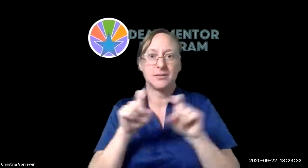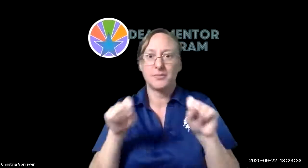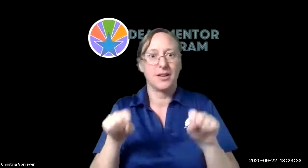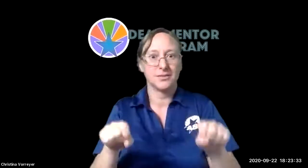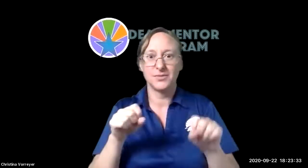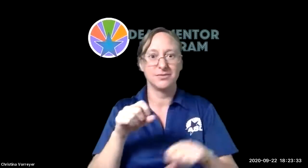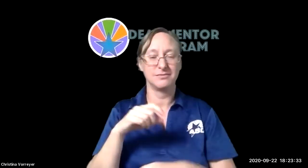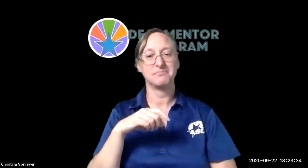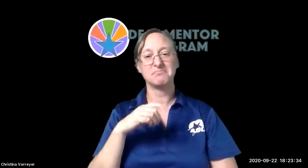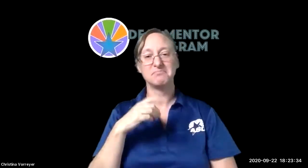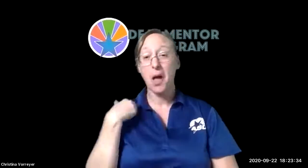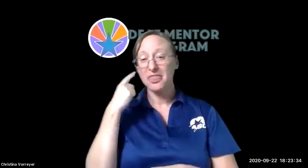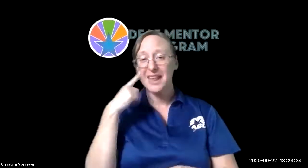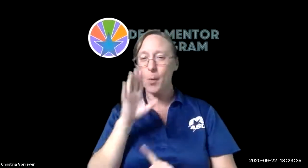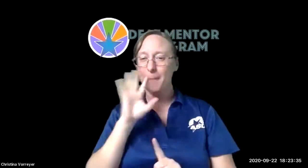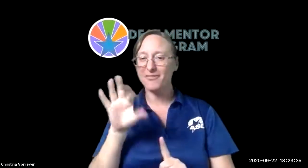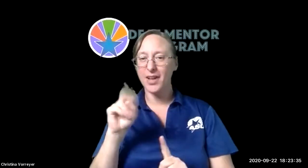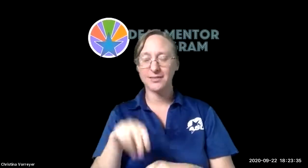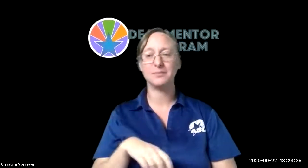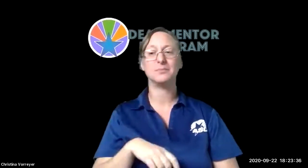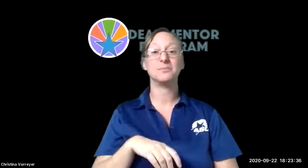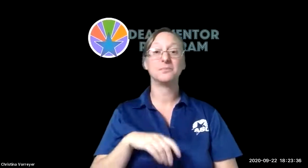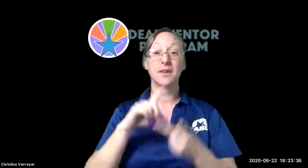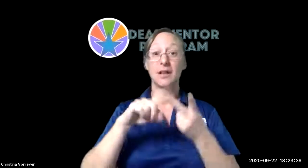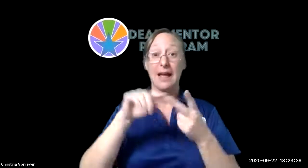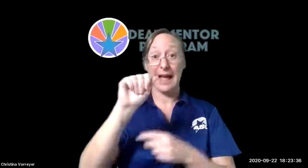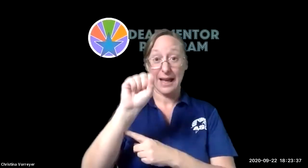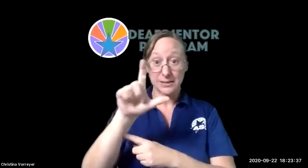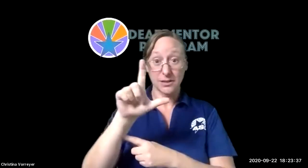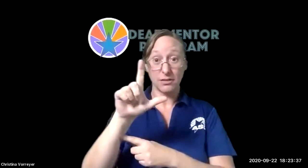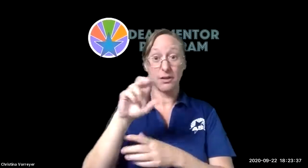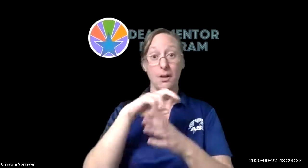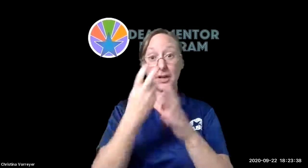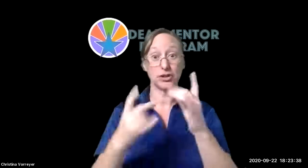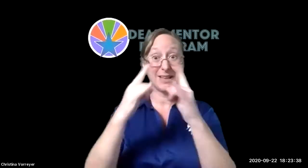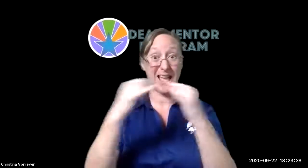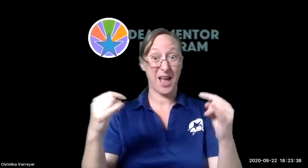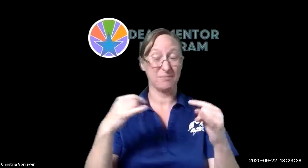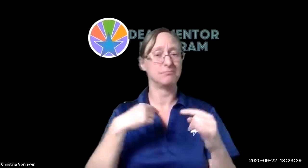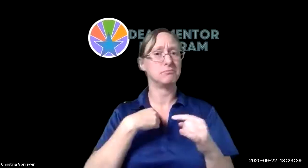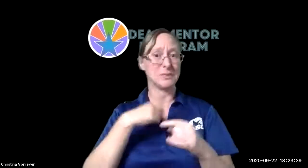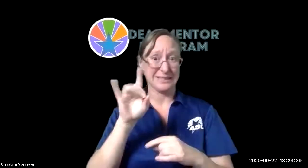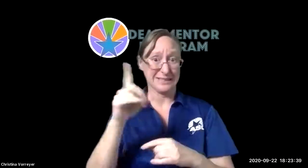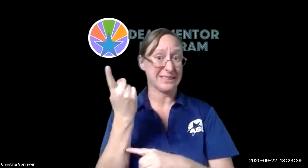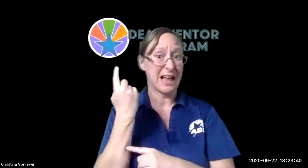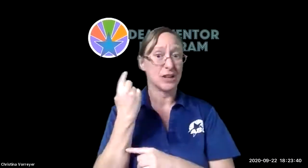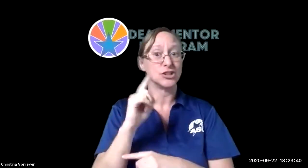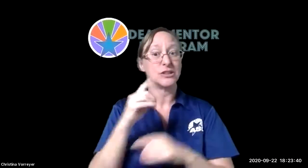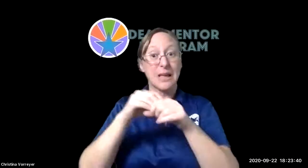trying to be as creative as we can i think it'll be fun and the other is